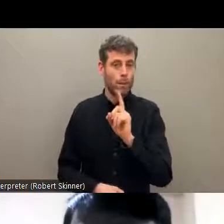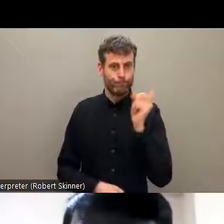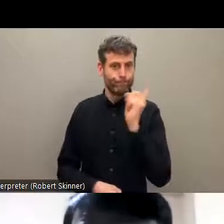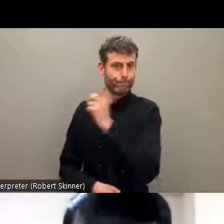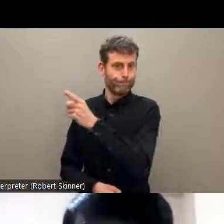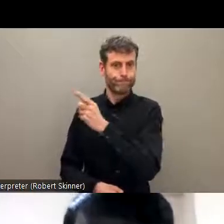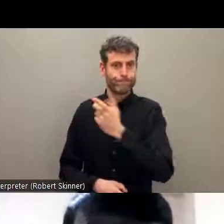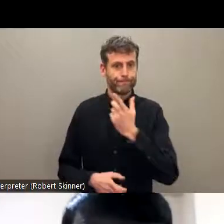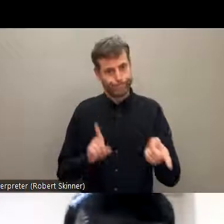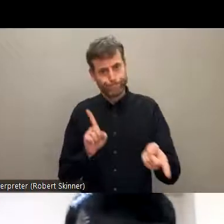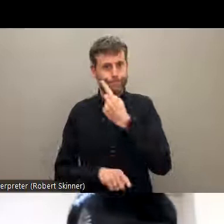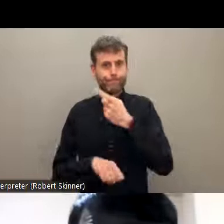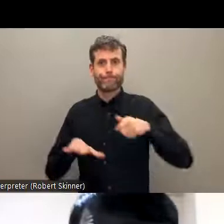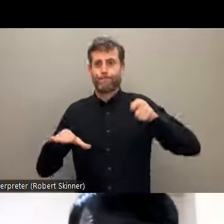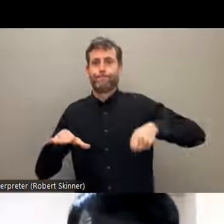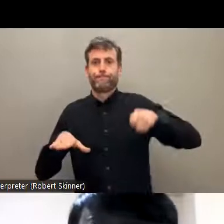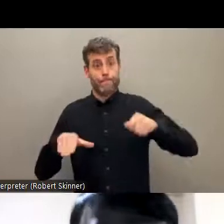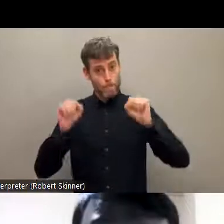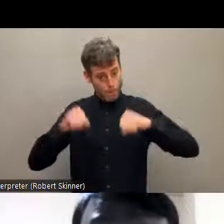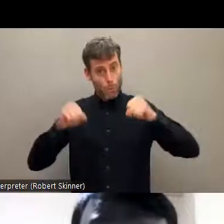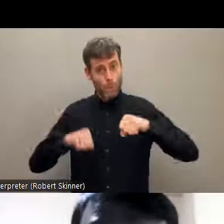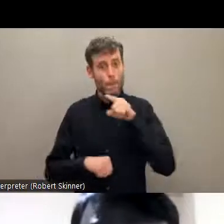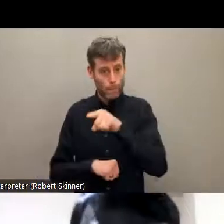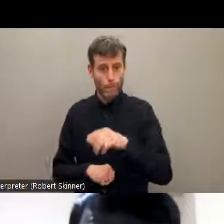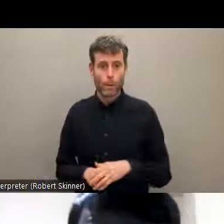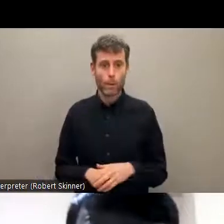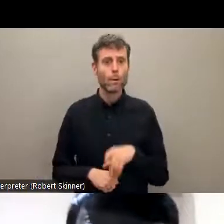in-depth research of other countries, but at least in Nepal